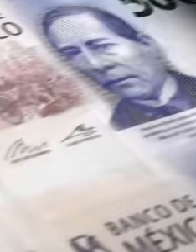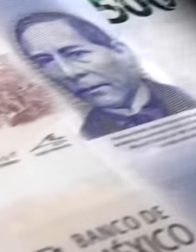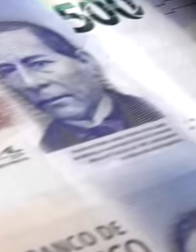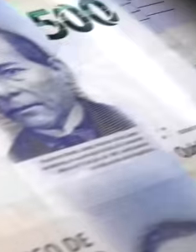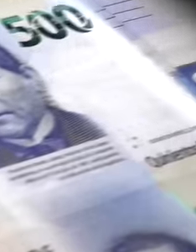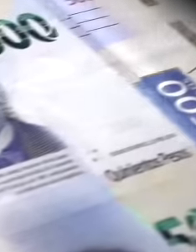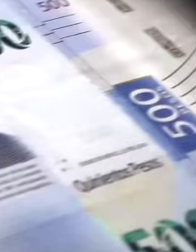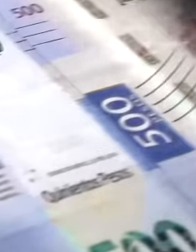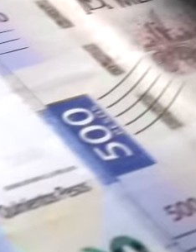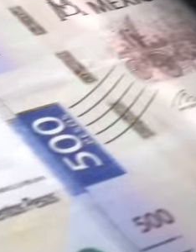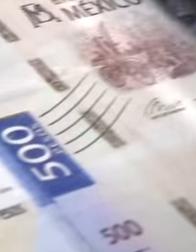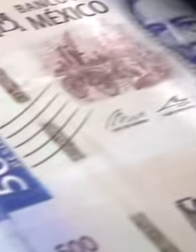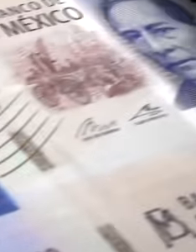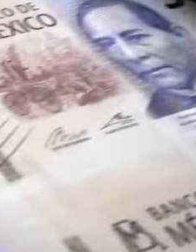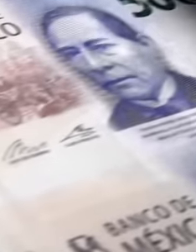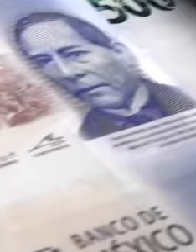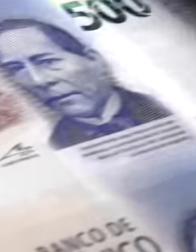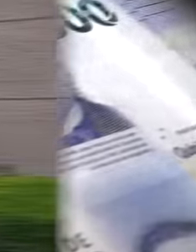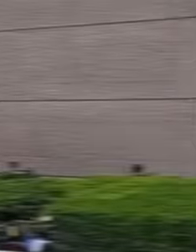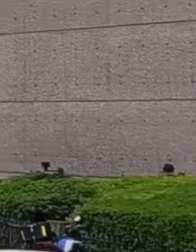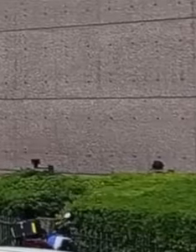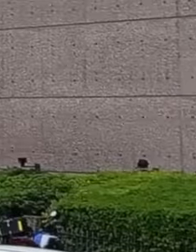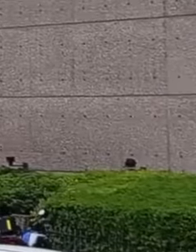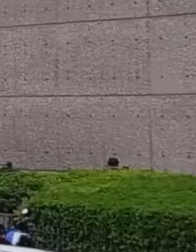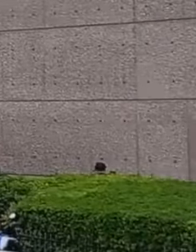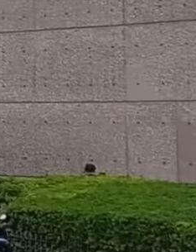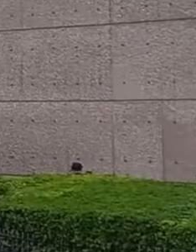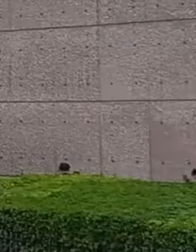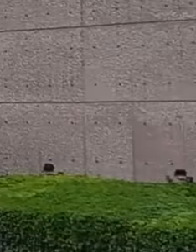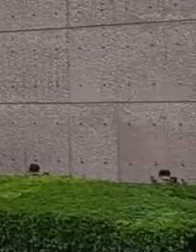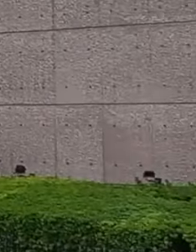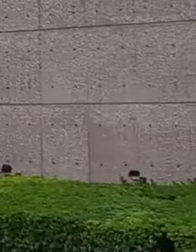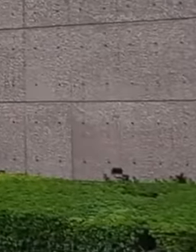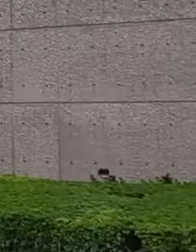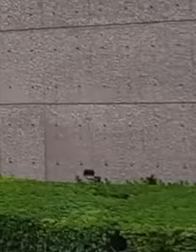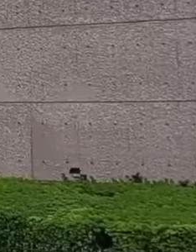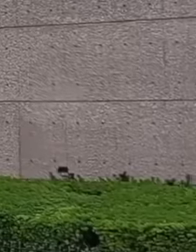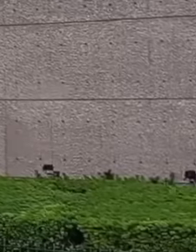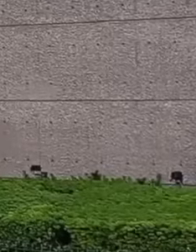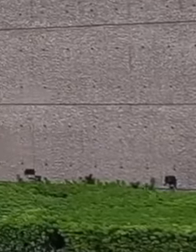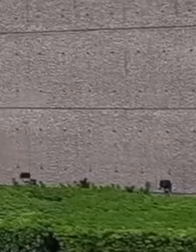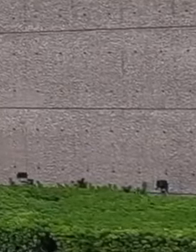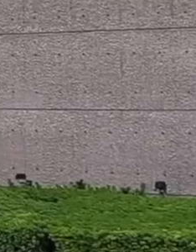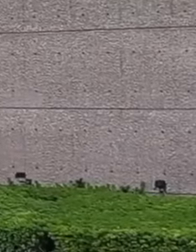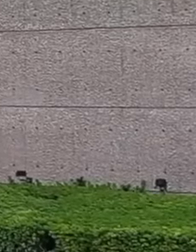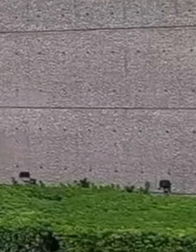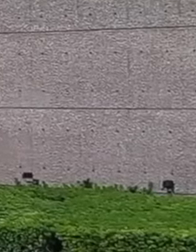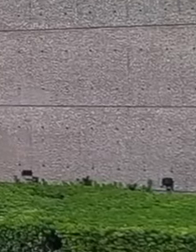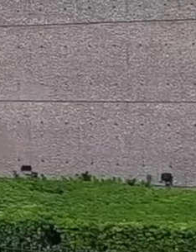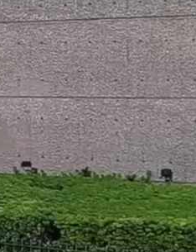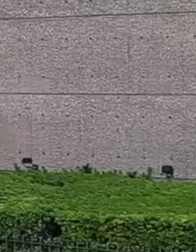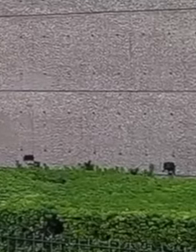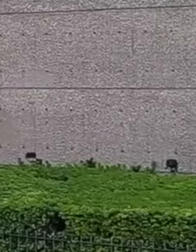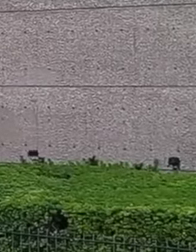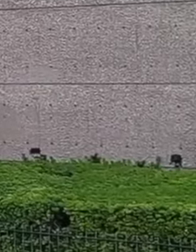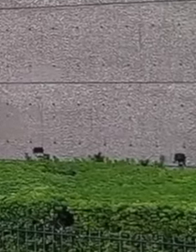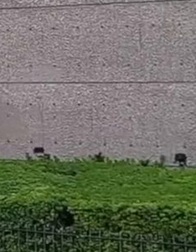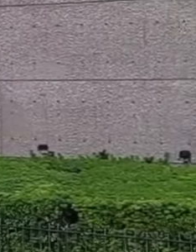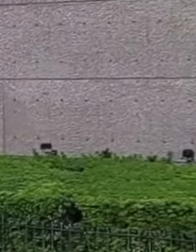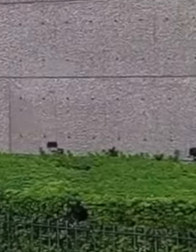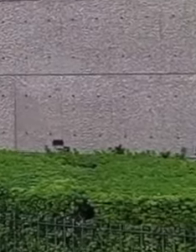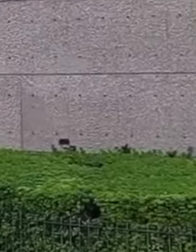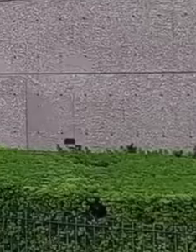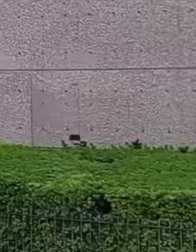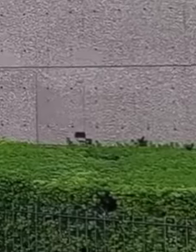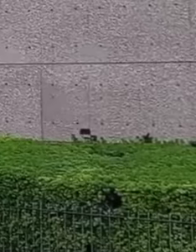involved and today these magistrates and ministers are going with everything to avoid at all